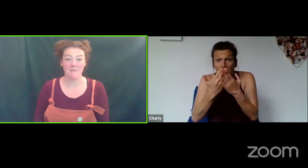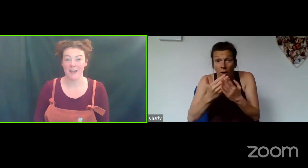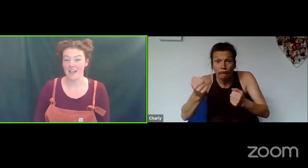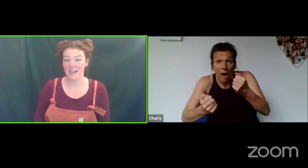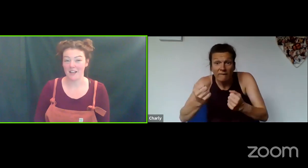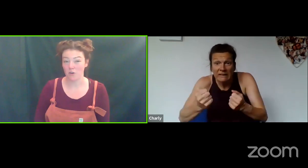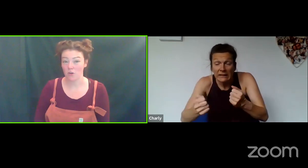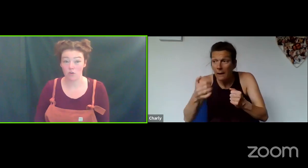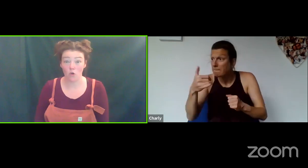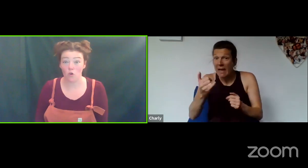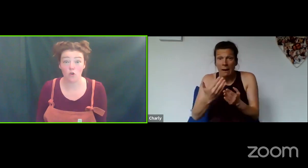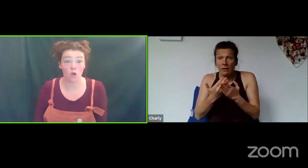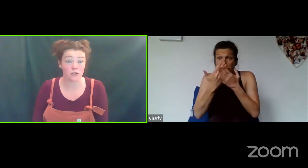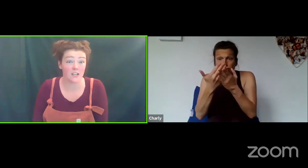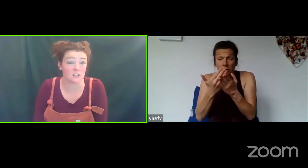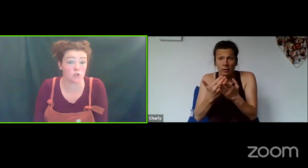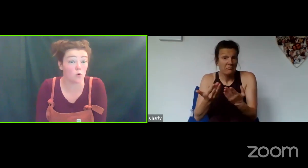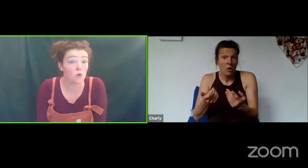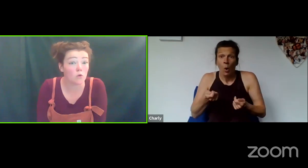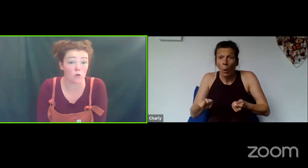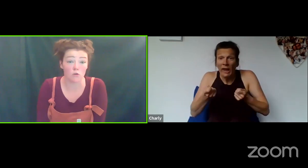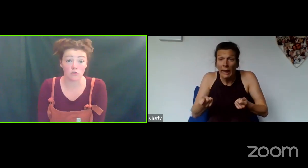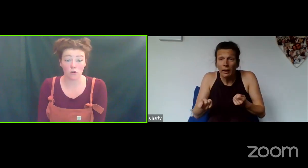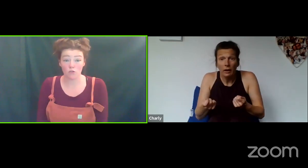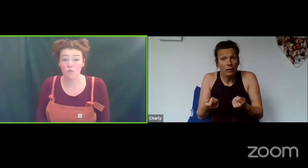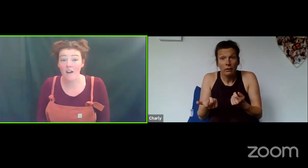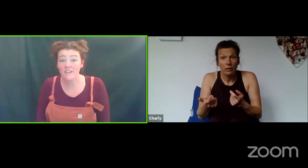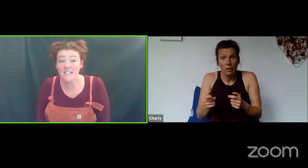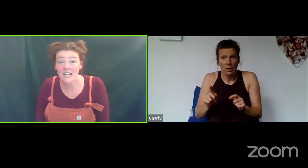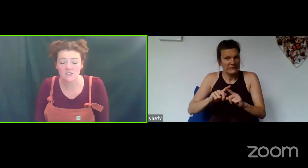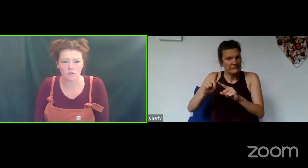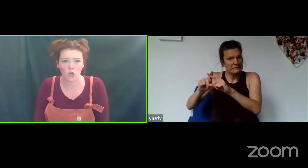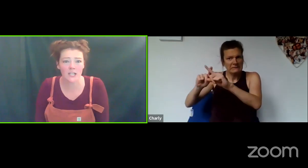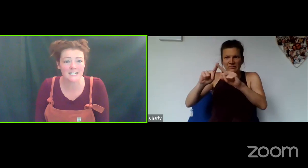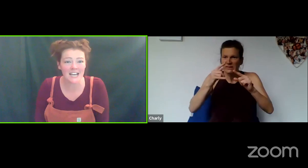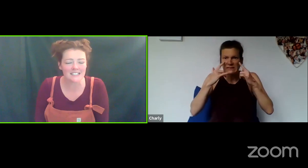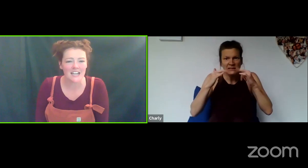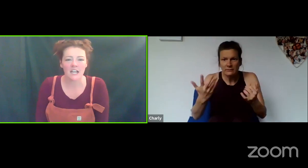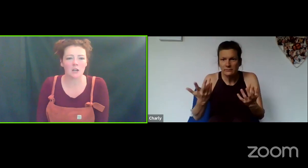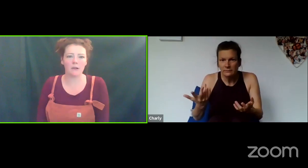Maybe you're not good... it's school or a driving test or a cooking test it can be